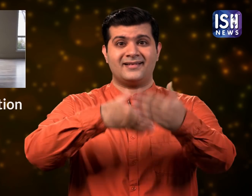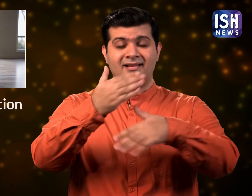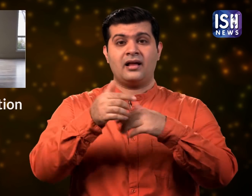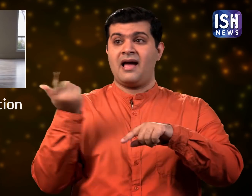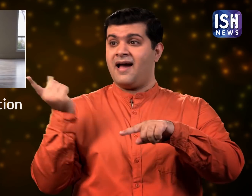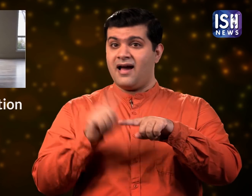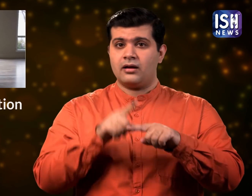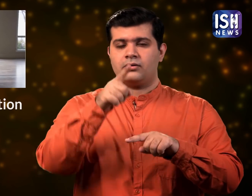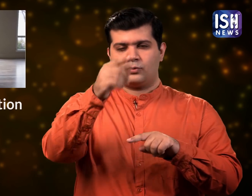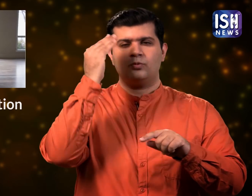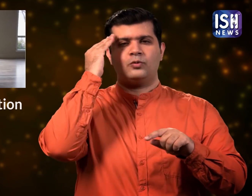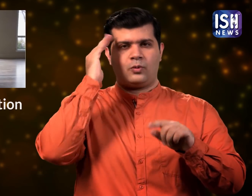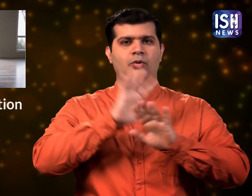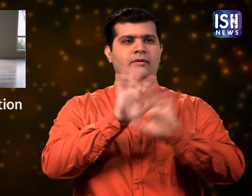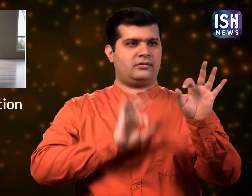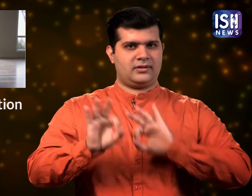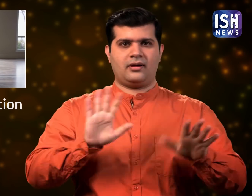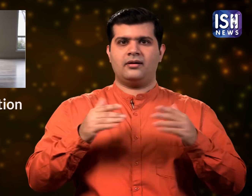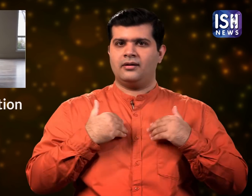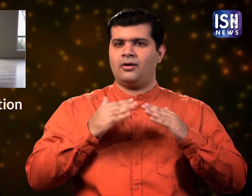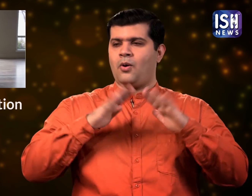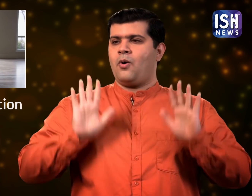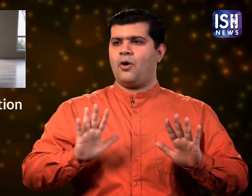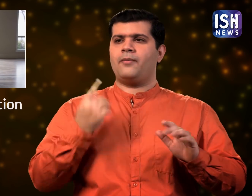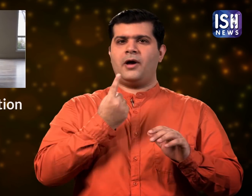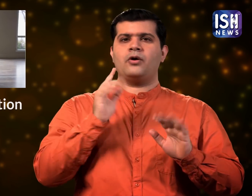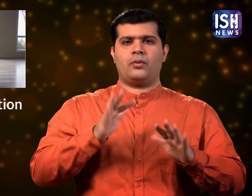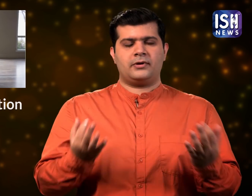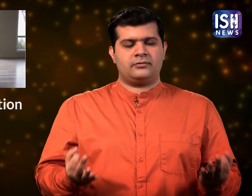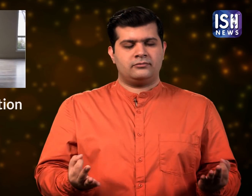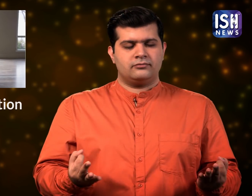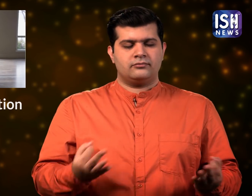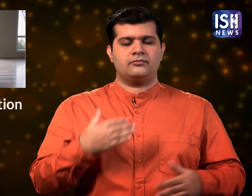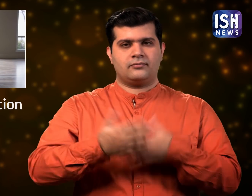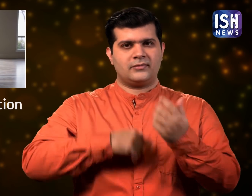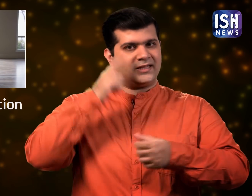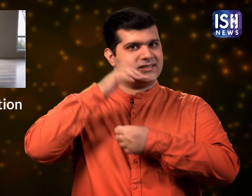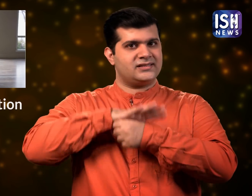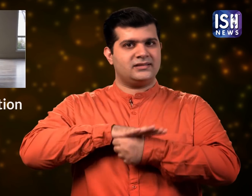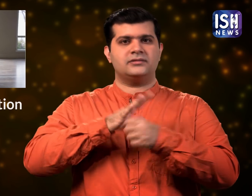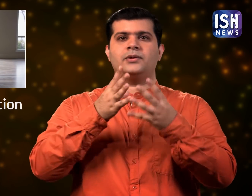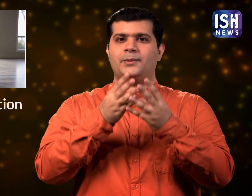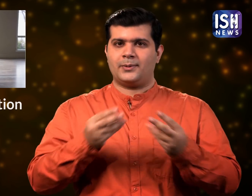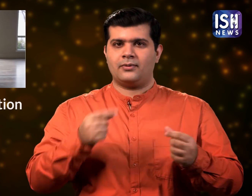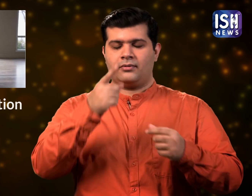If something happens, you can be mentally prepared and positive.